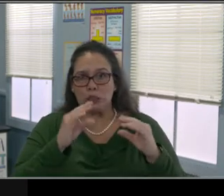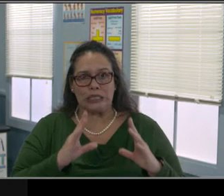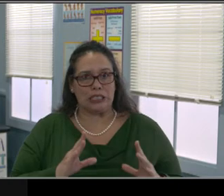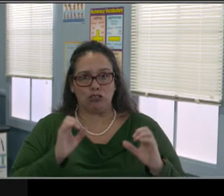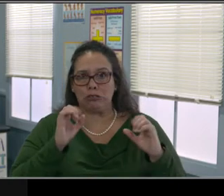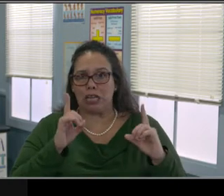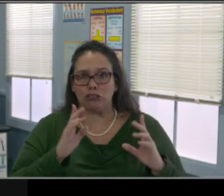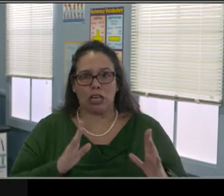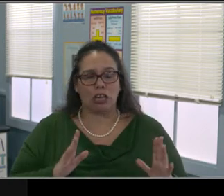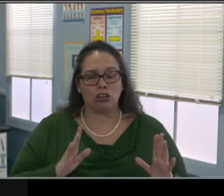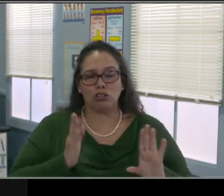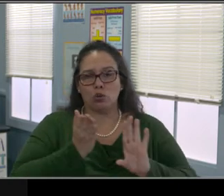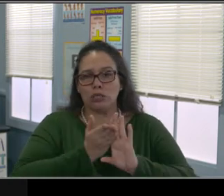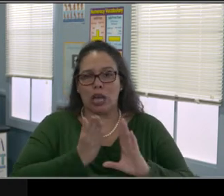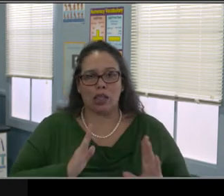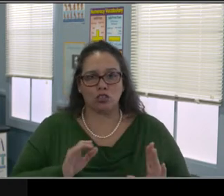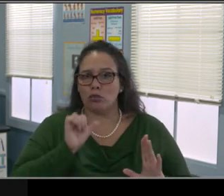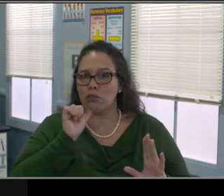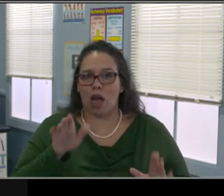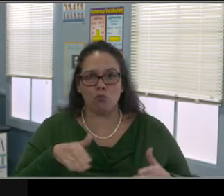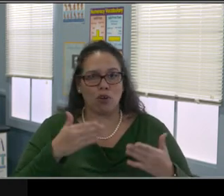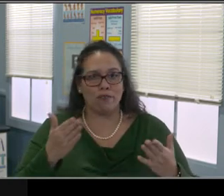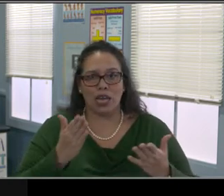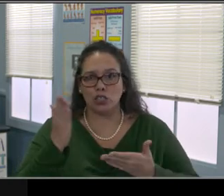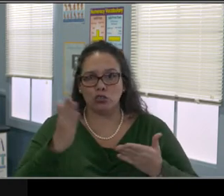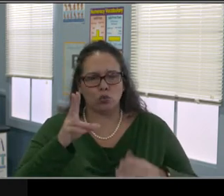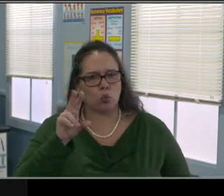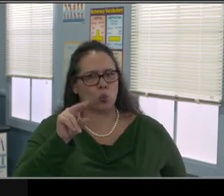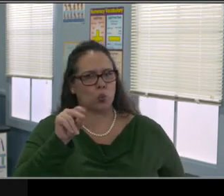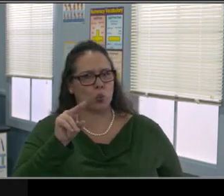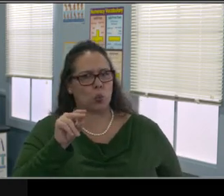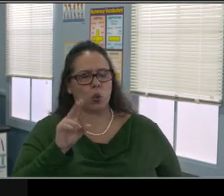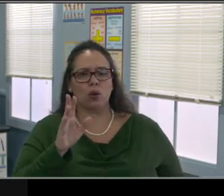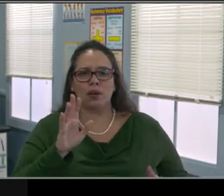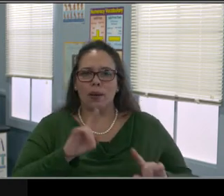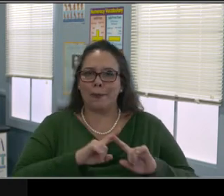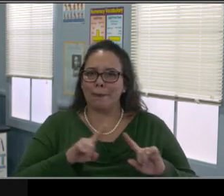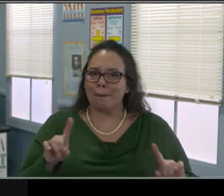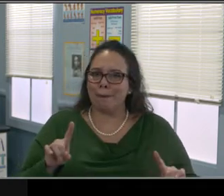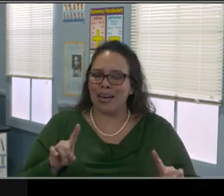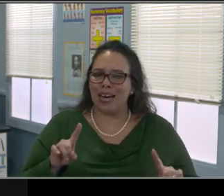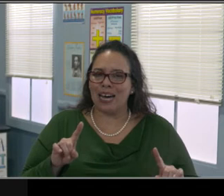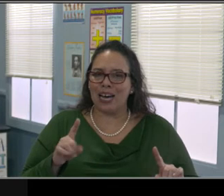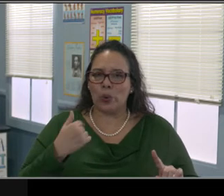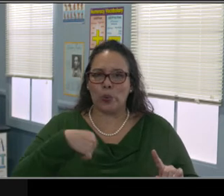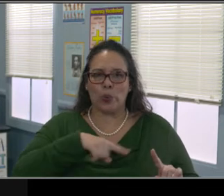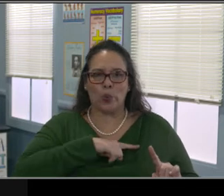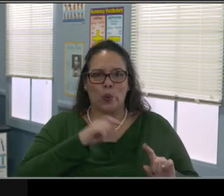And obviously with every month, we're all learning more and more about how we can implement what needs to be implemented.